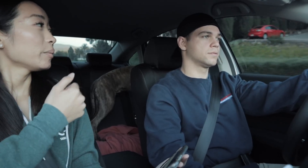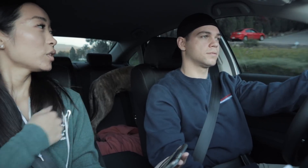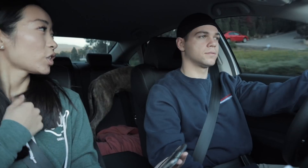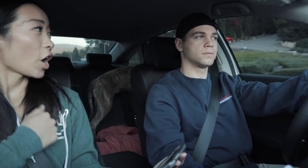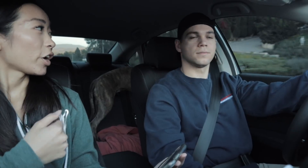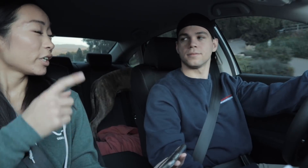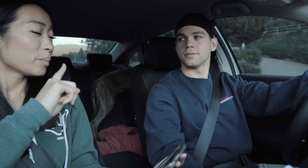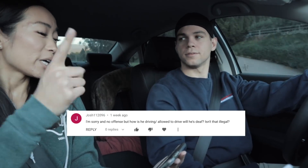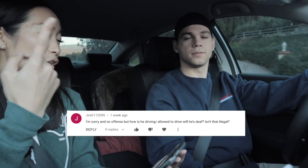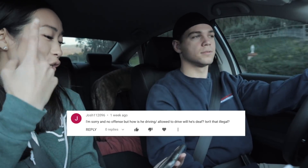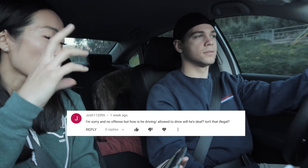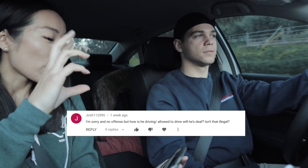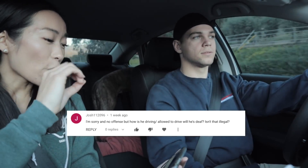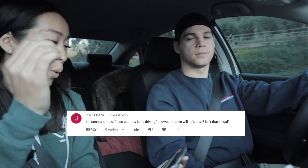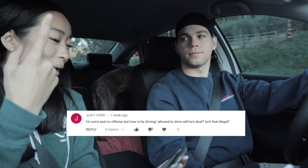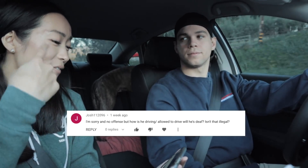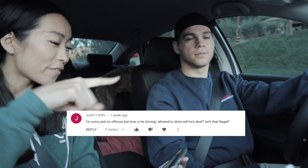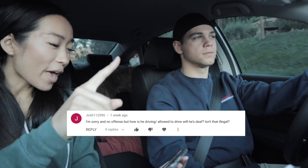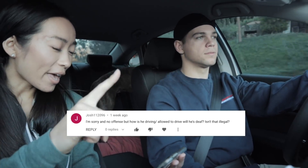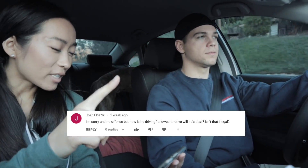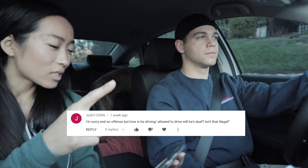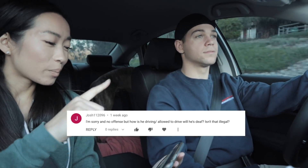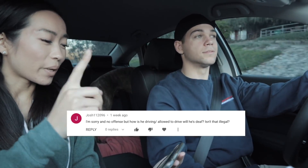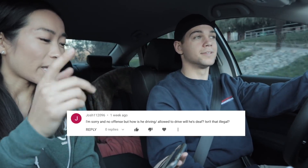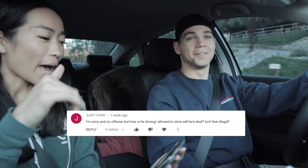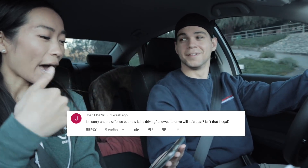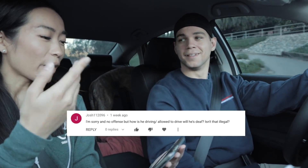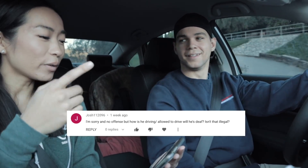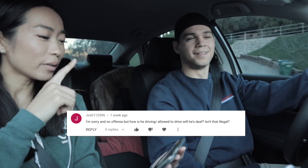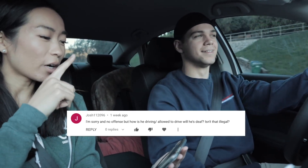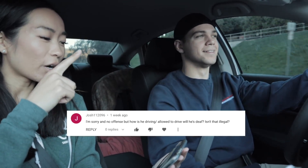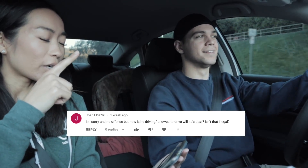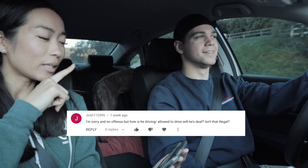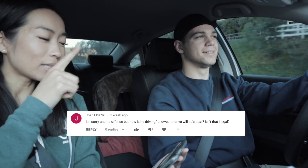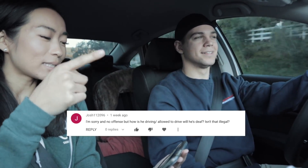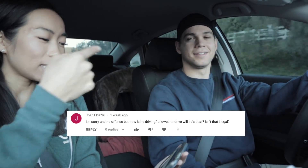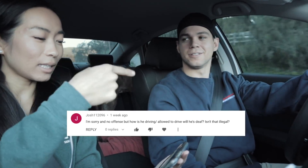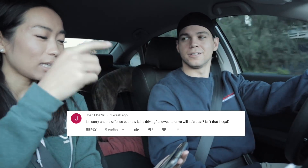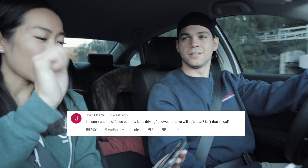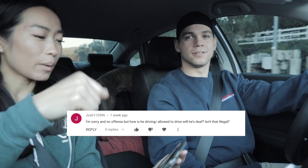E: I'm sorry but no offense, but how is he